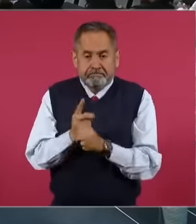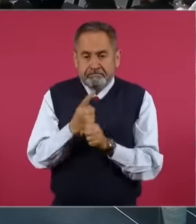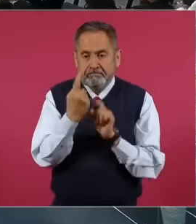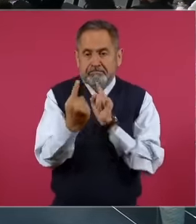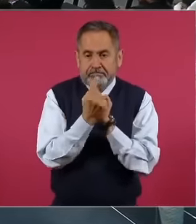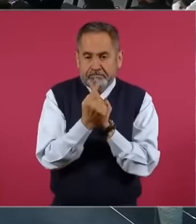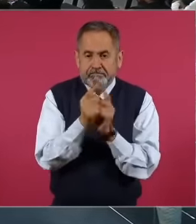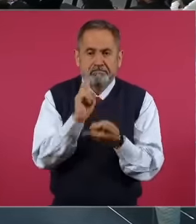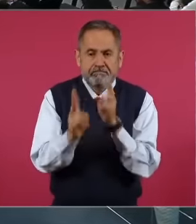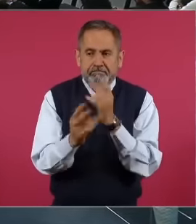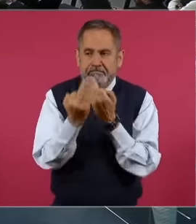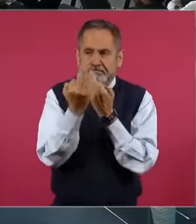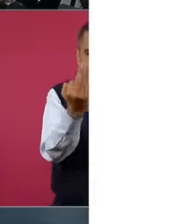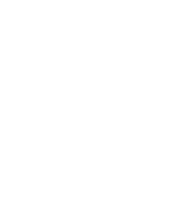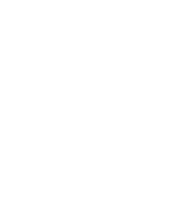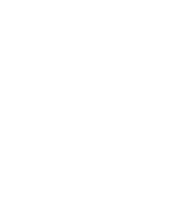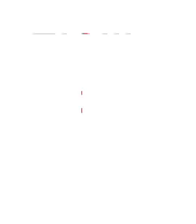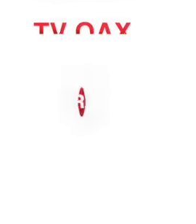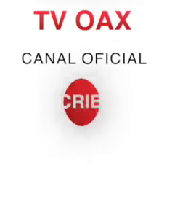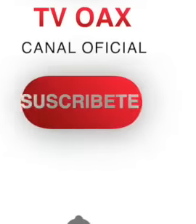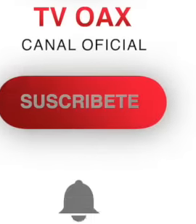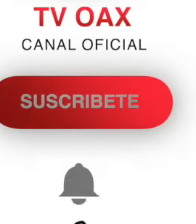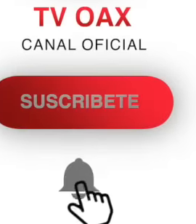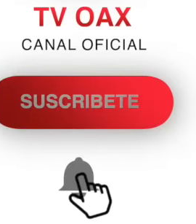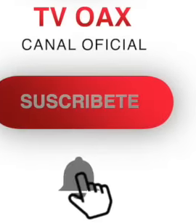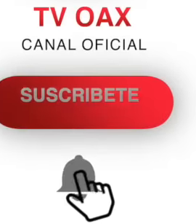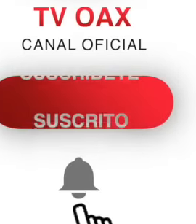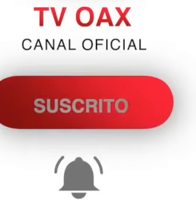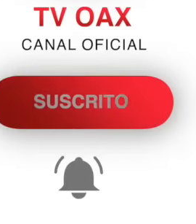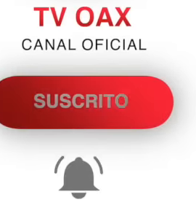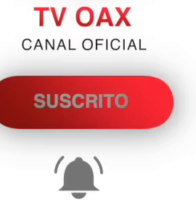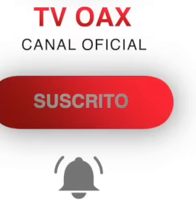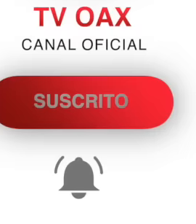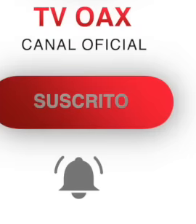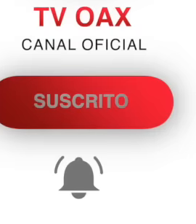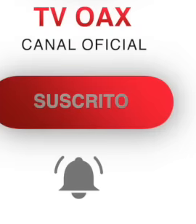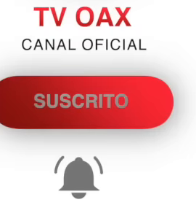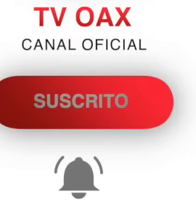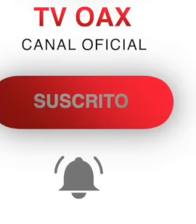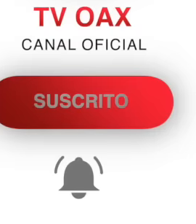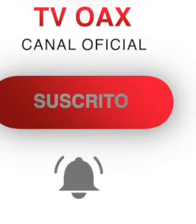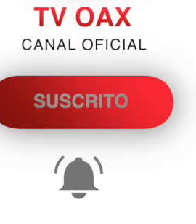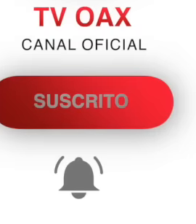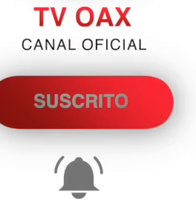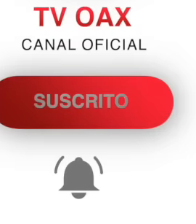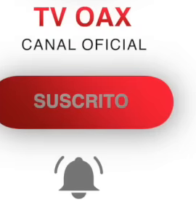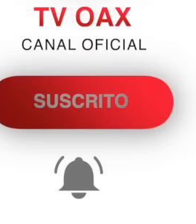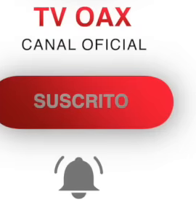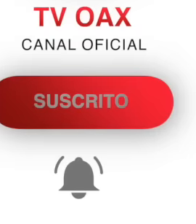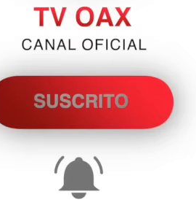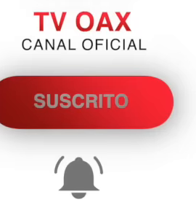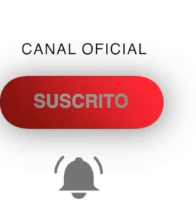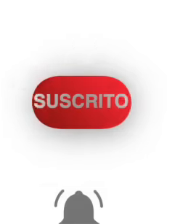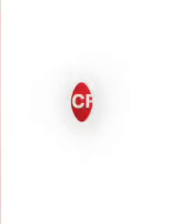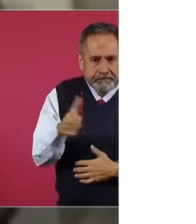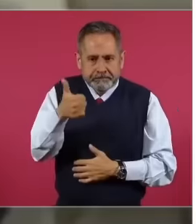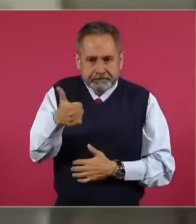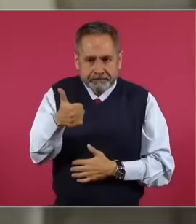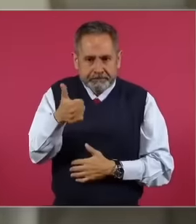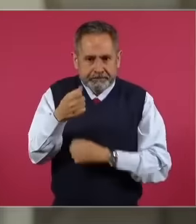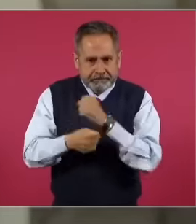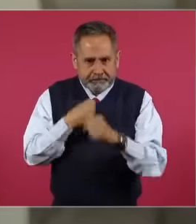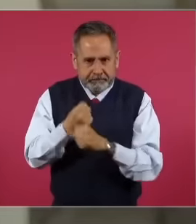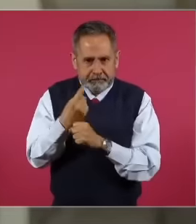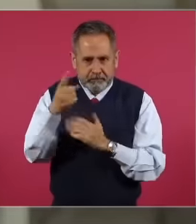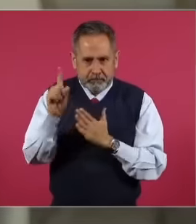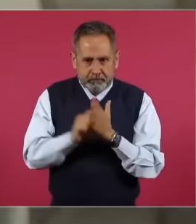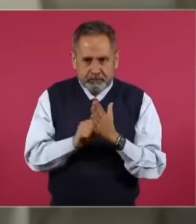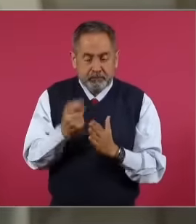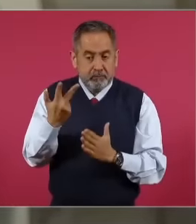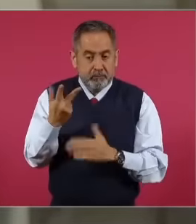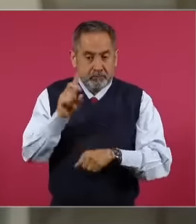to address you as president. I remember that 26 years ago, one month and 8 days ago, I met you.